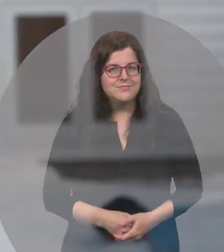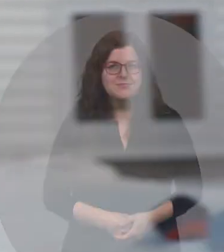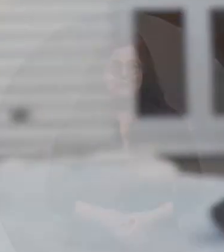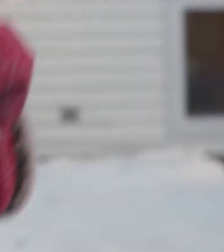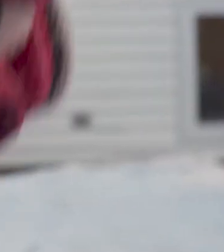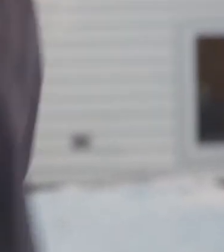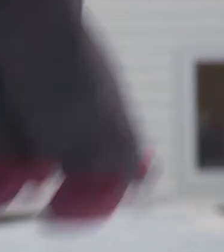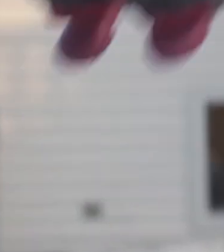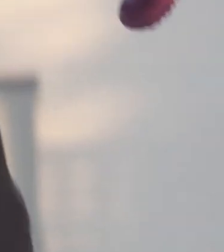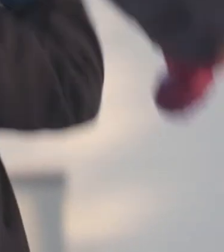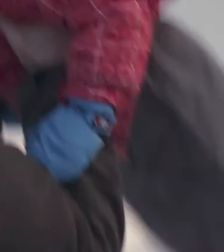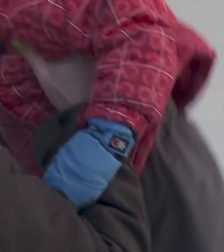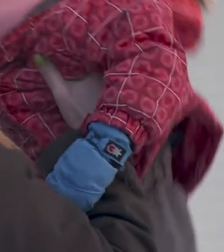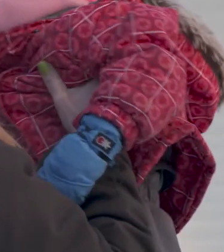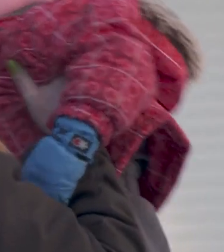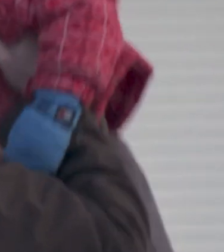Care Giver: Woo! Child: Can I do it?